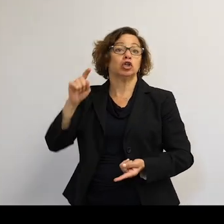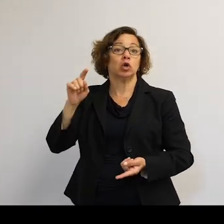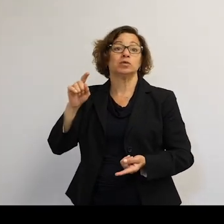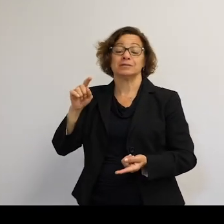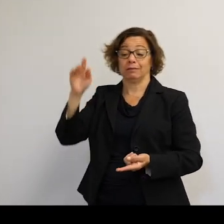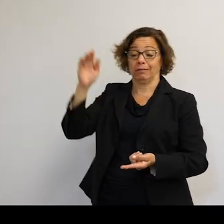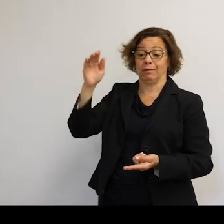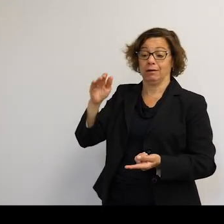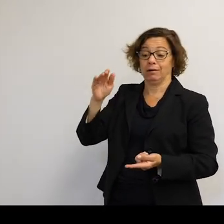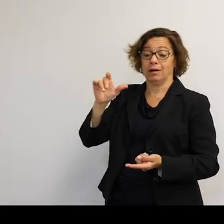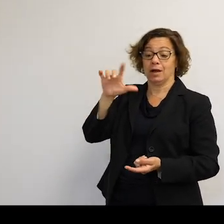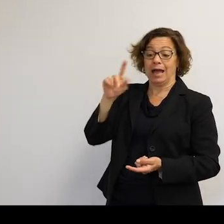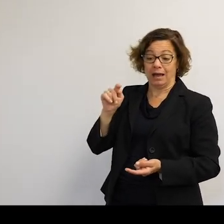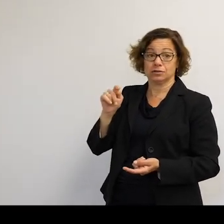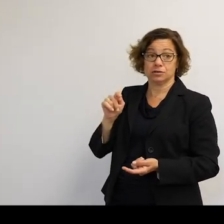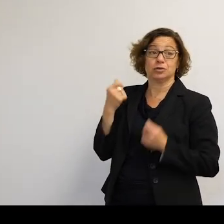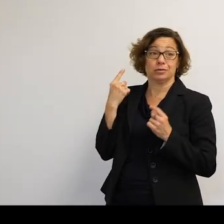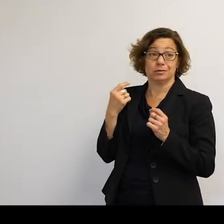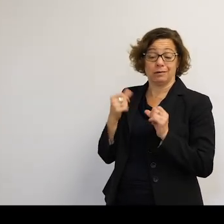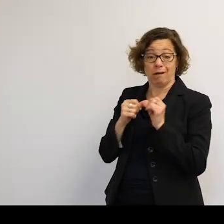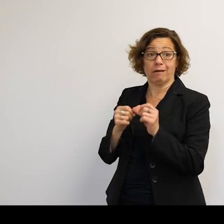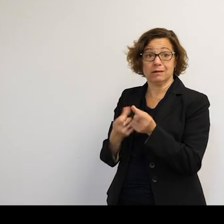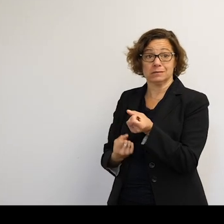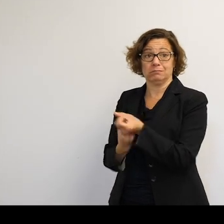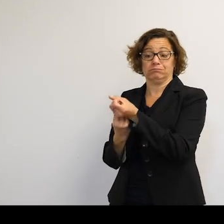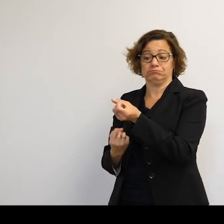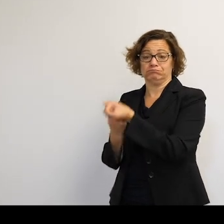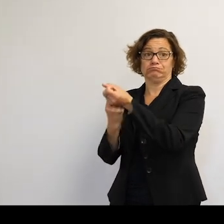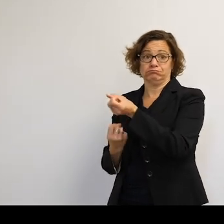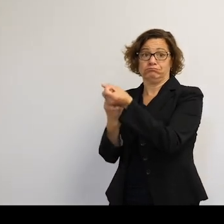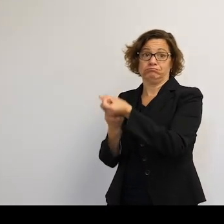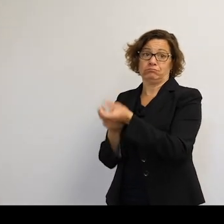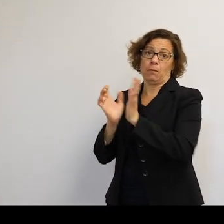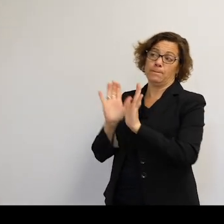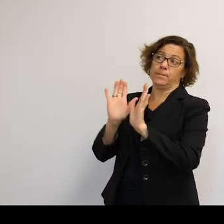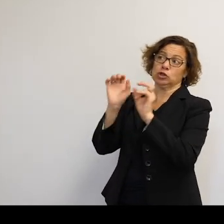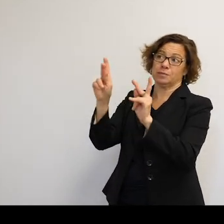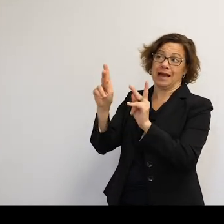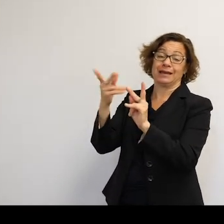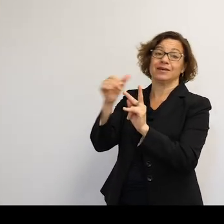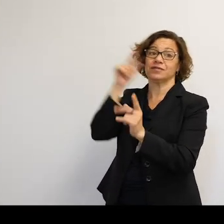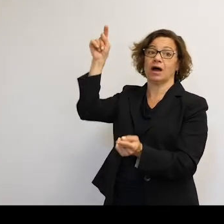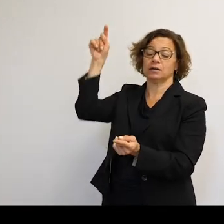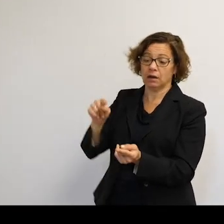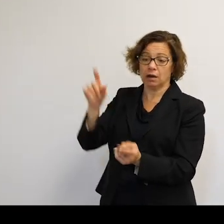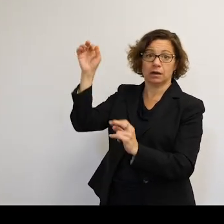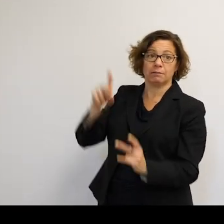The altitude has to be raised to stop them from burning up. In fact, the space station has to be regularly boosted up